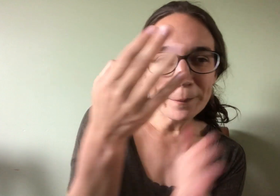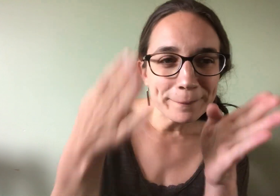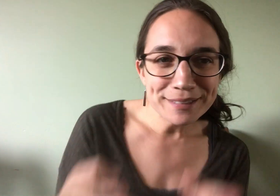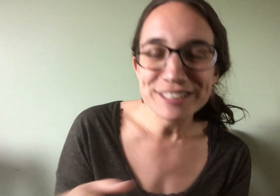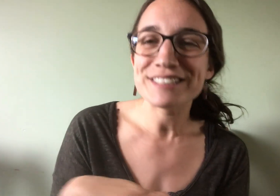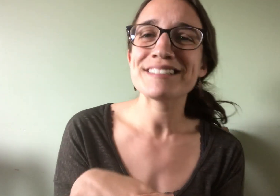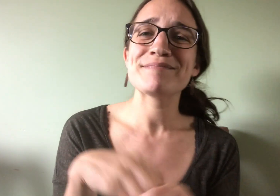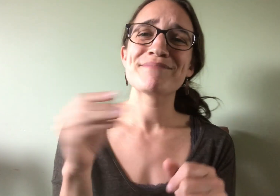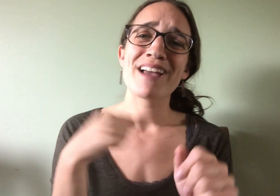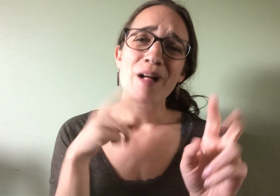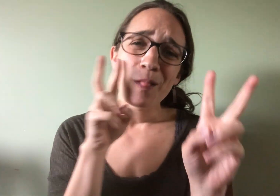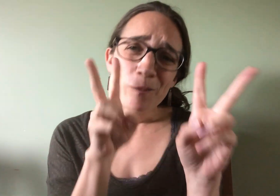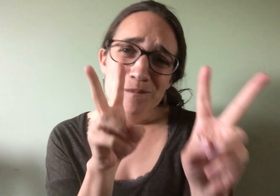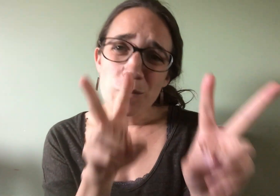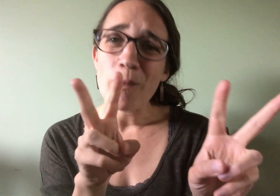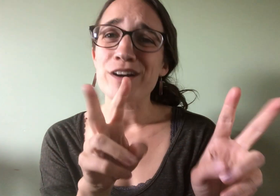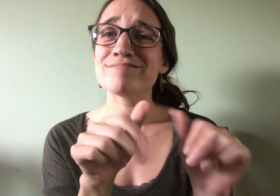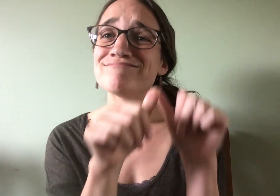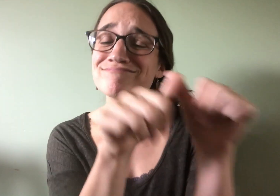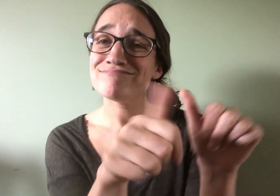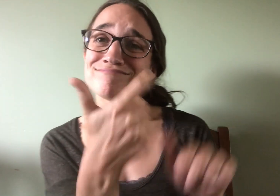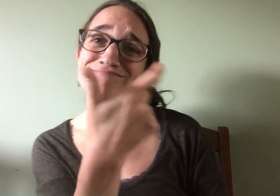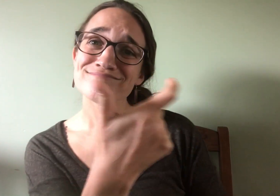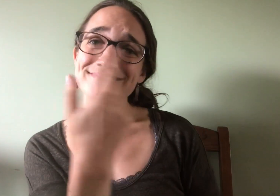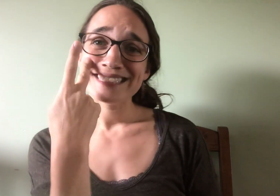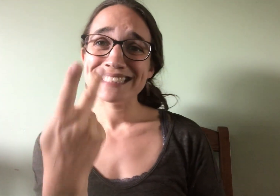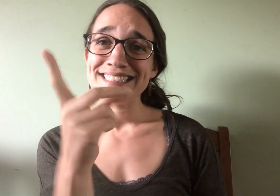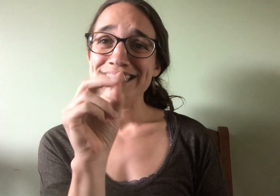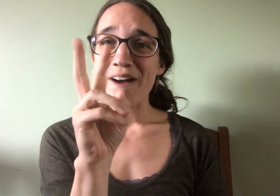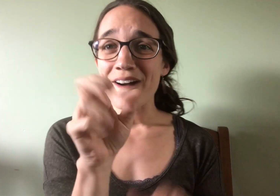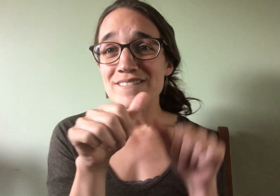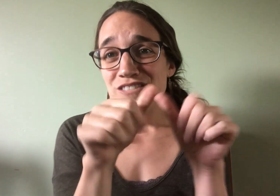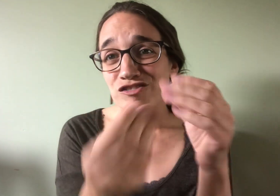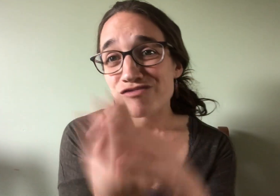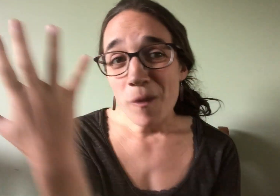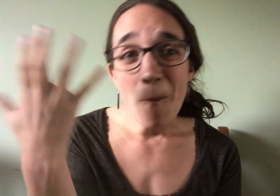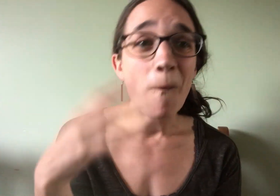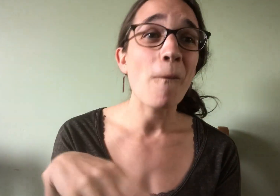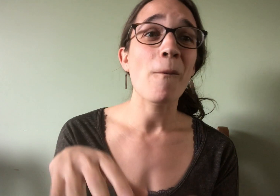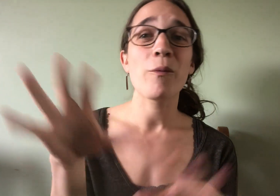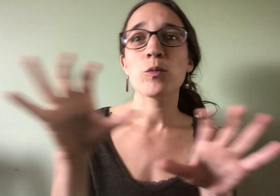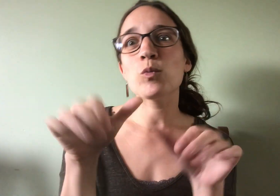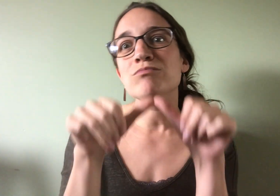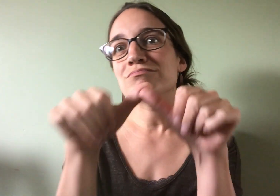and am looking forward to watching DOVE grow and continue